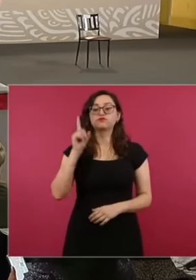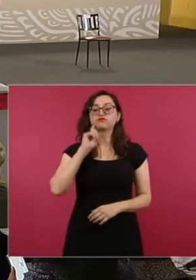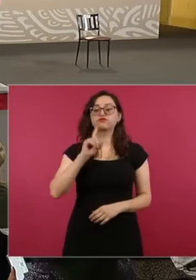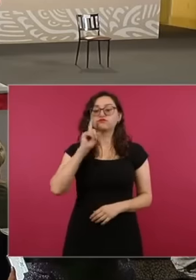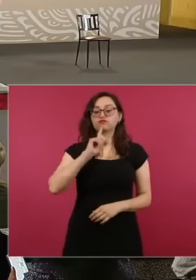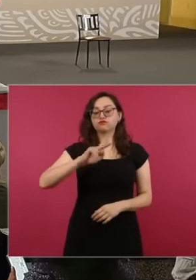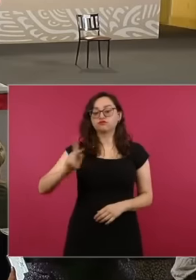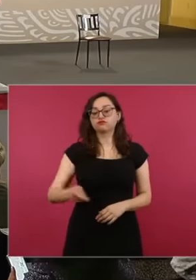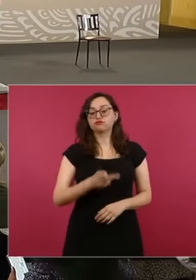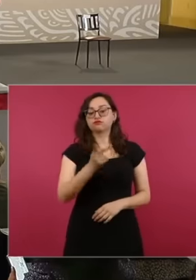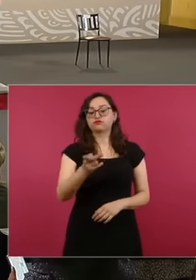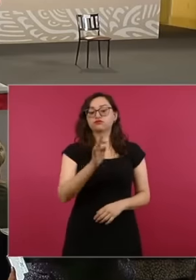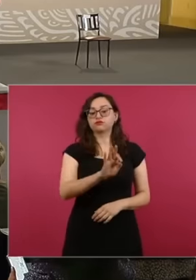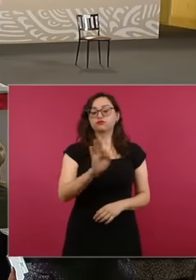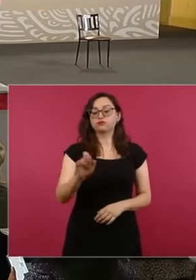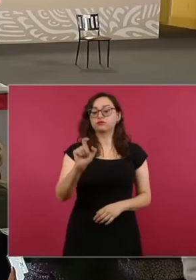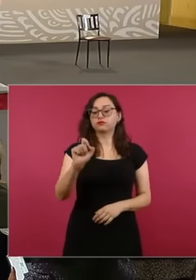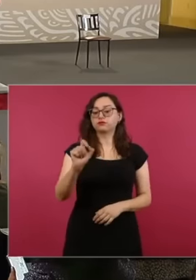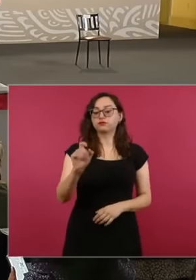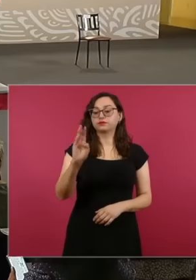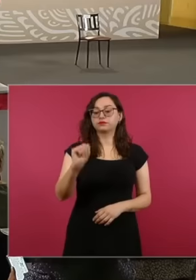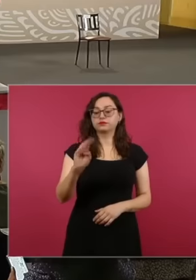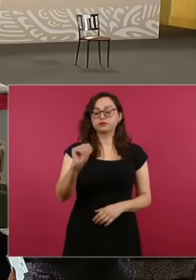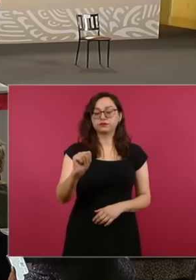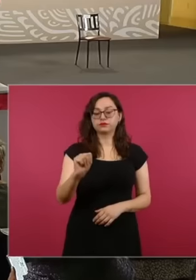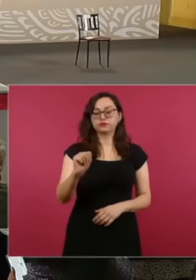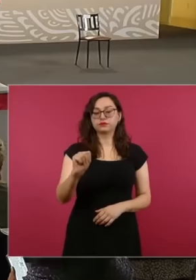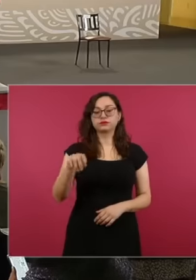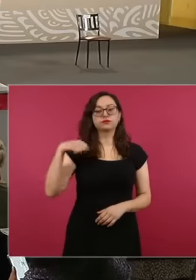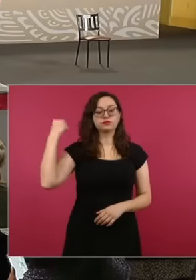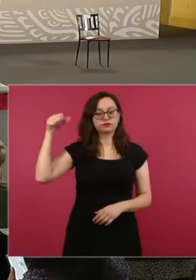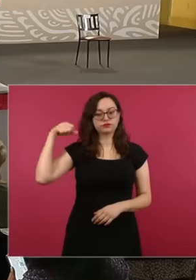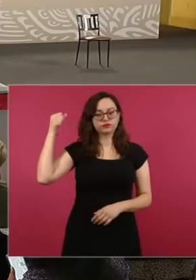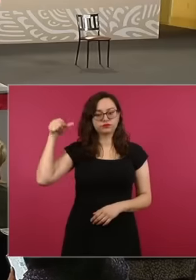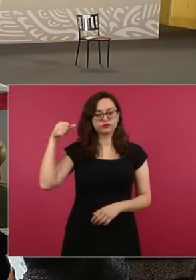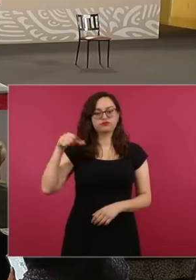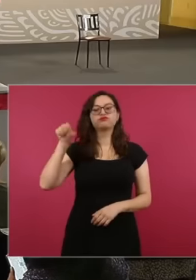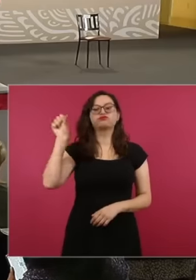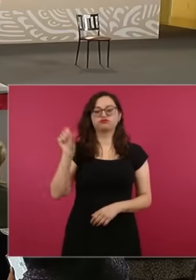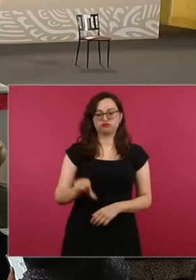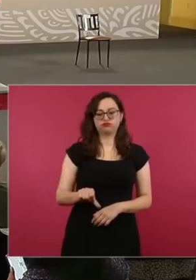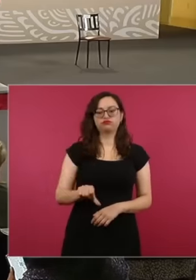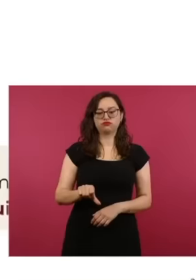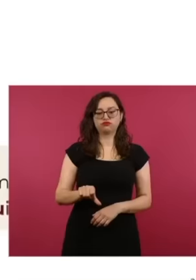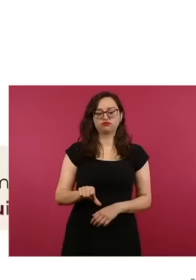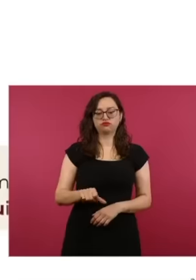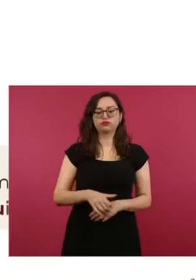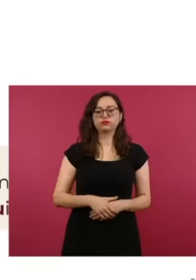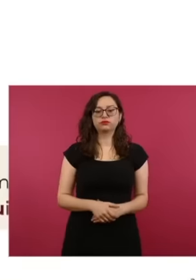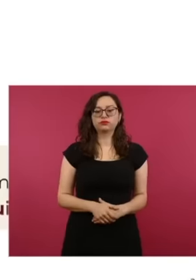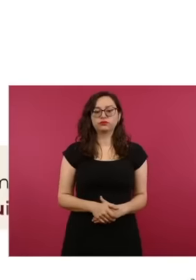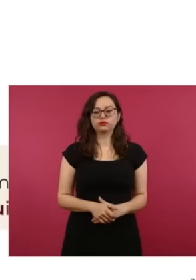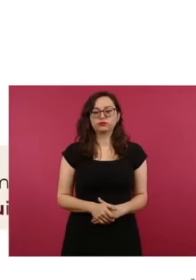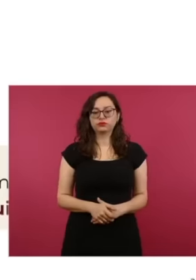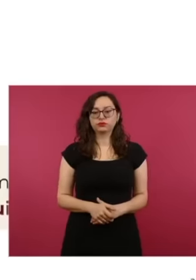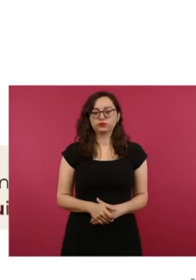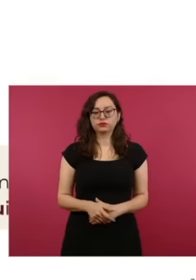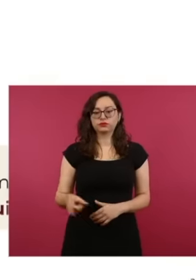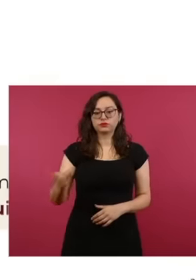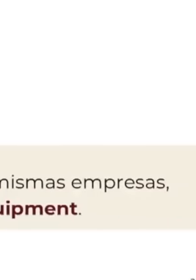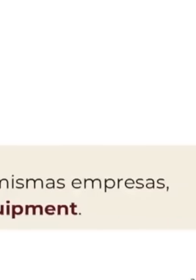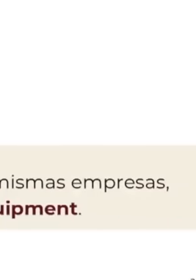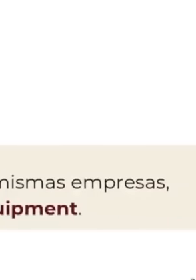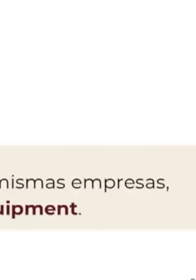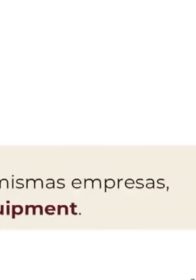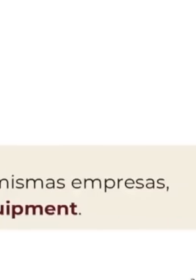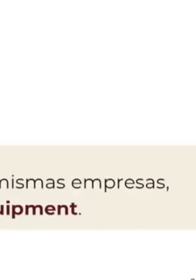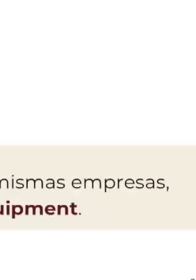pointing out that they benefit companies, among some of these companies that are always the